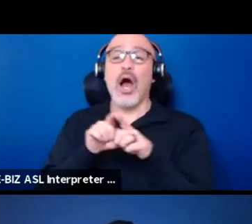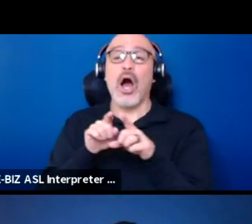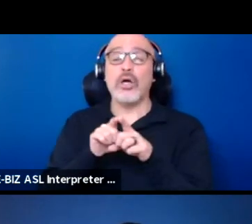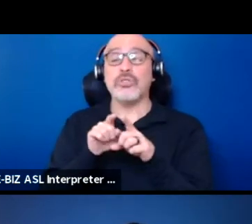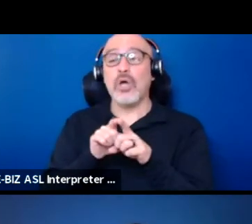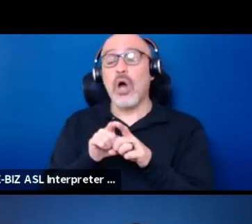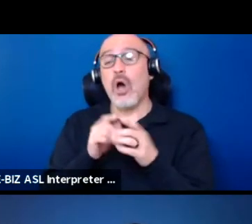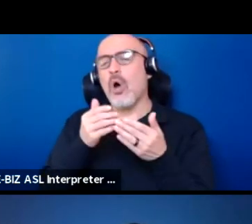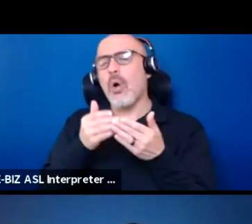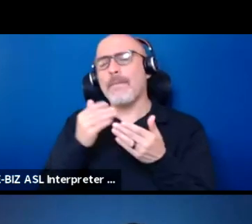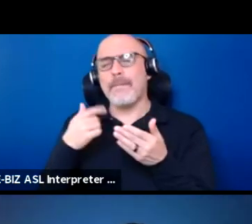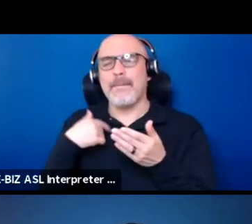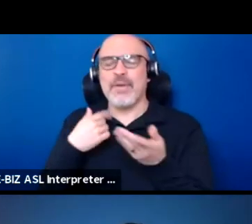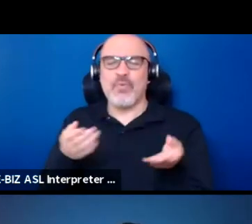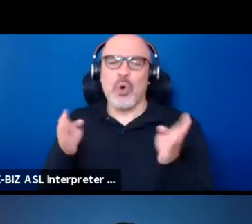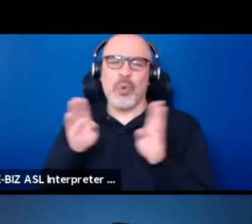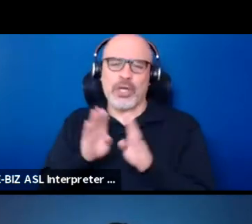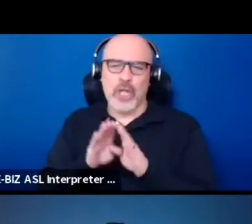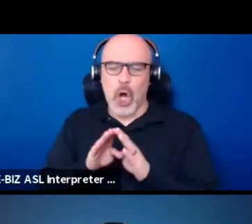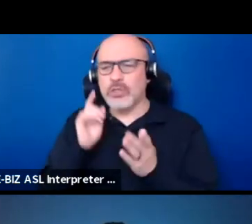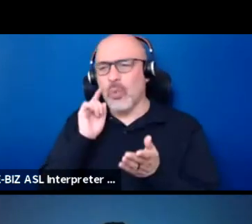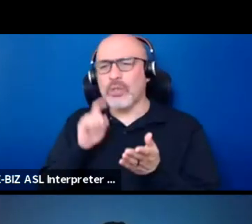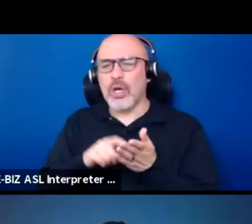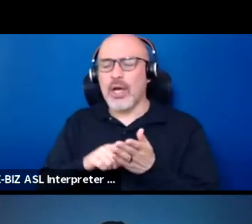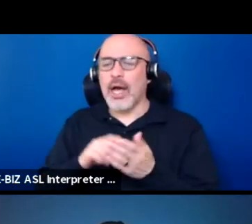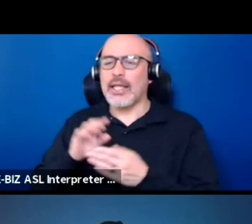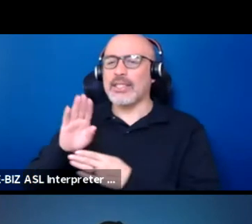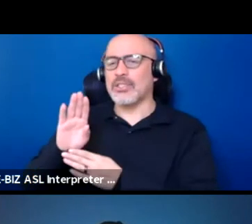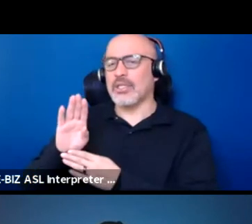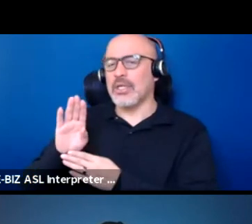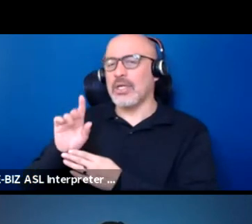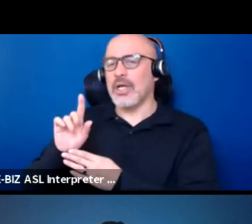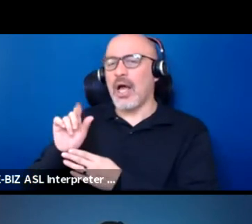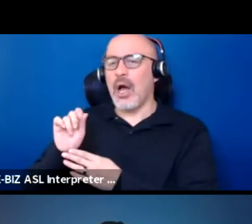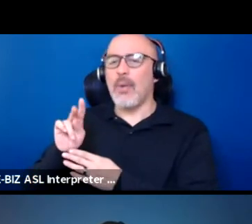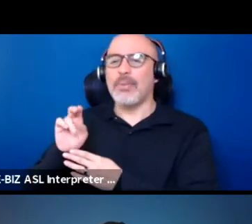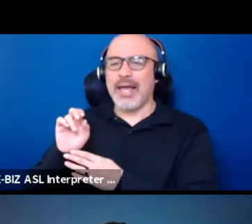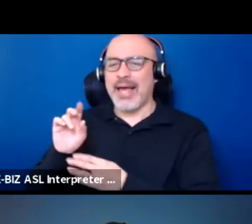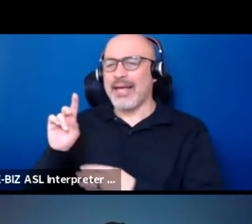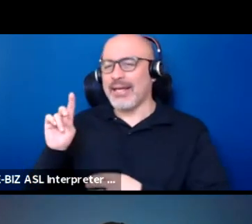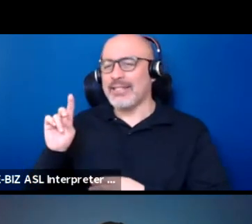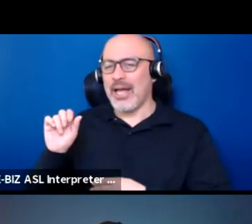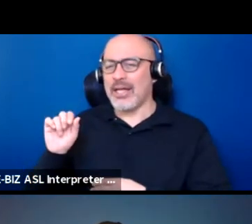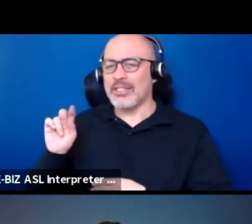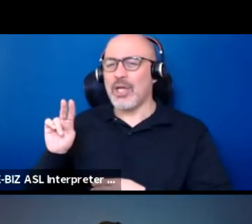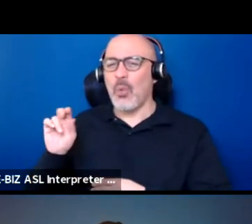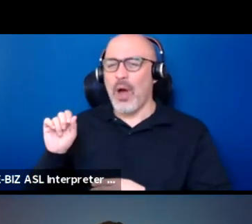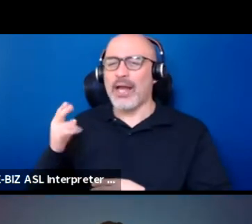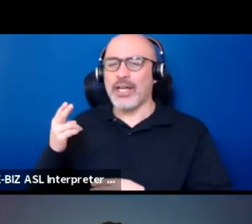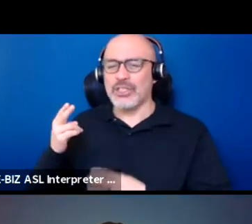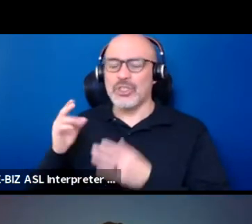Before we close out, I'd like to acknowledge that Blink Shalofo, who's dormant storyteller was meant to be on this panel but something came up last minute.